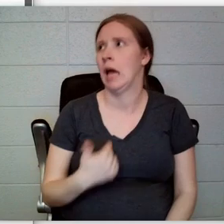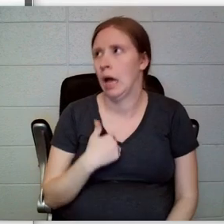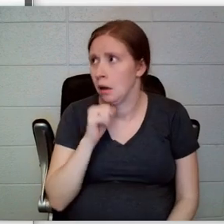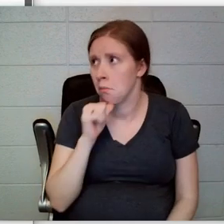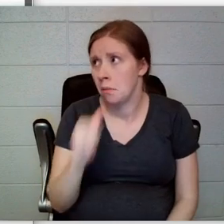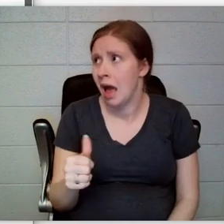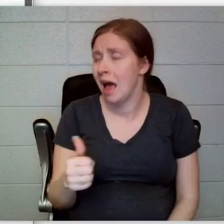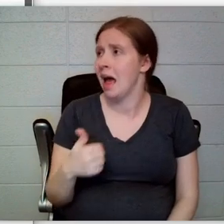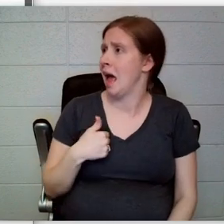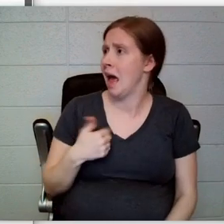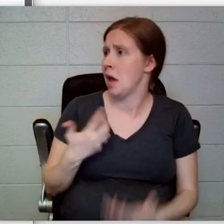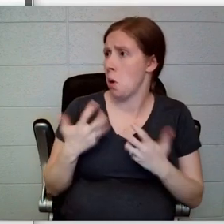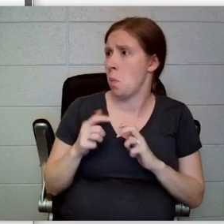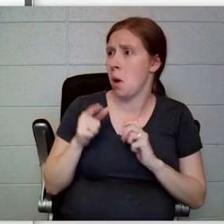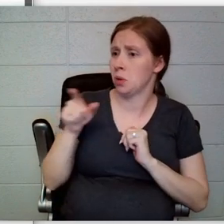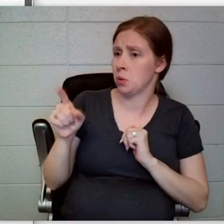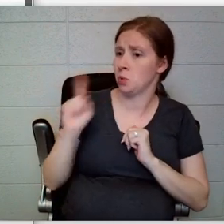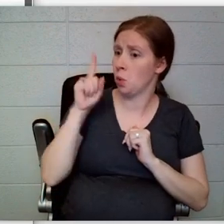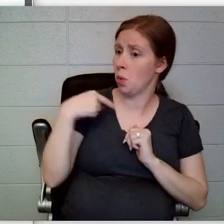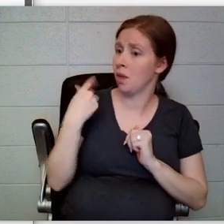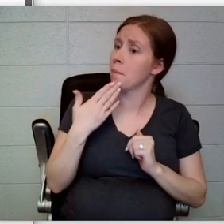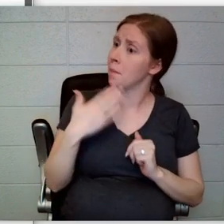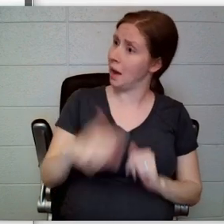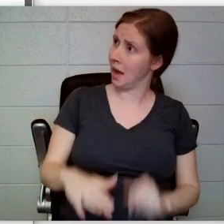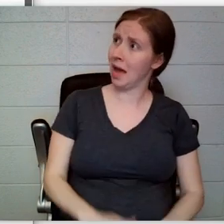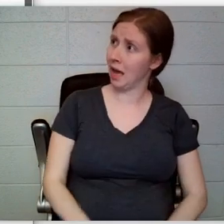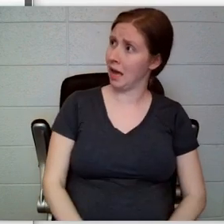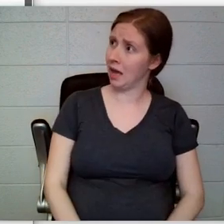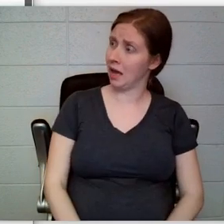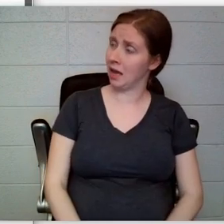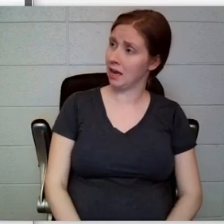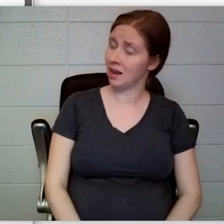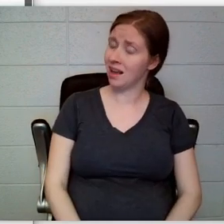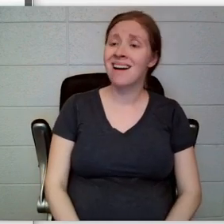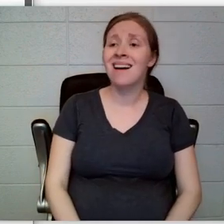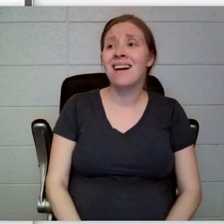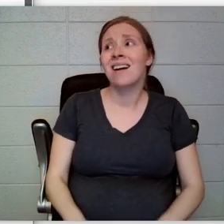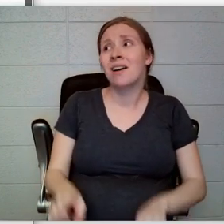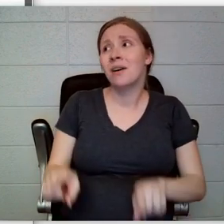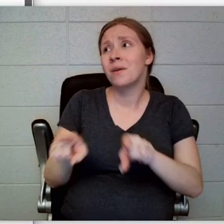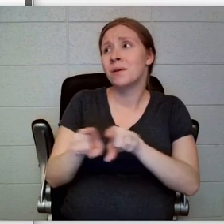and the name of Al Funcoot. Plus I’ll be very busy in the next few weeks working